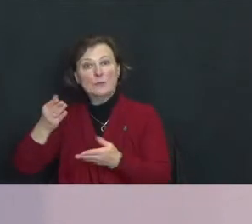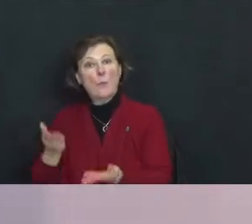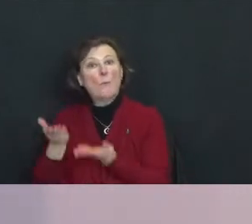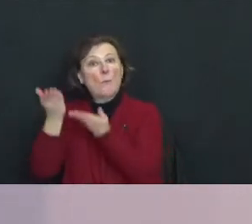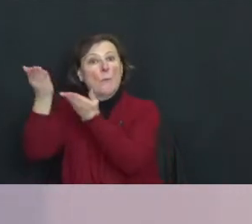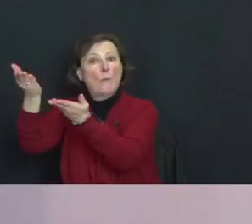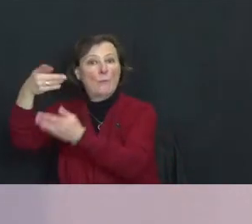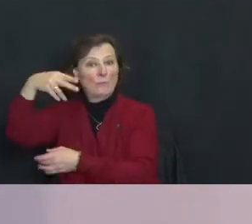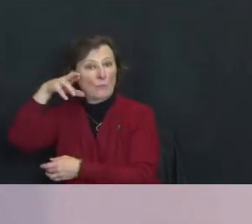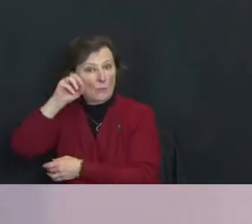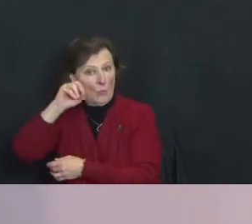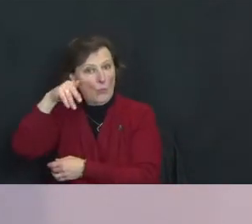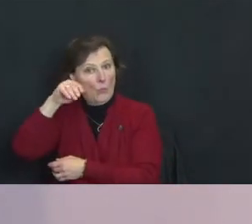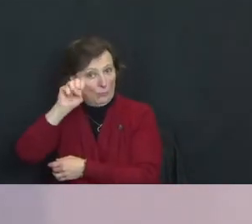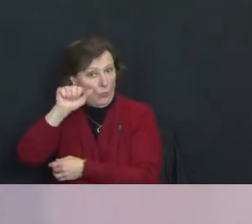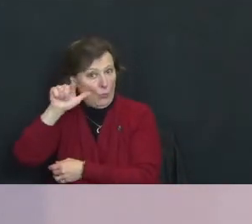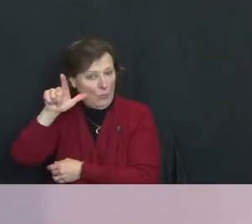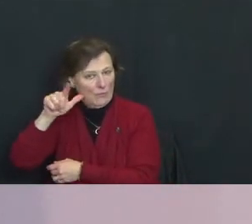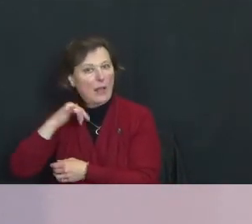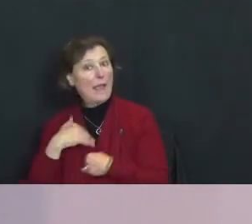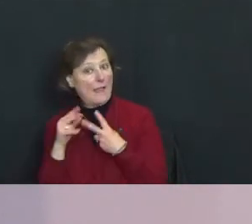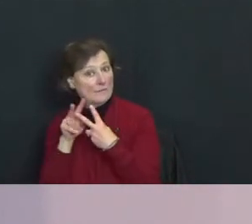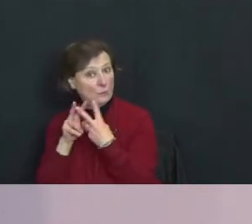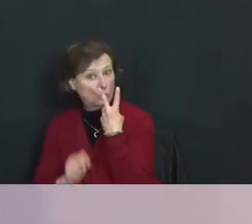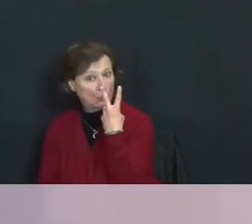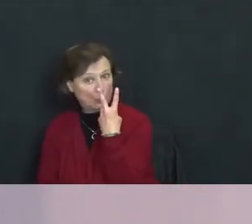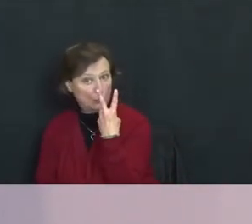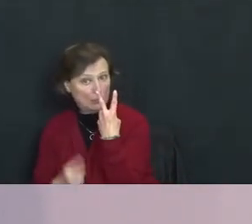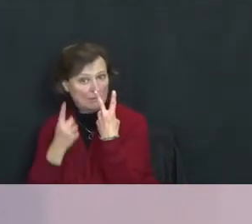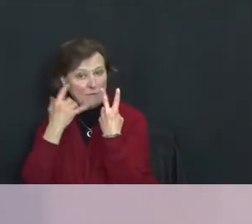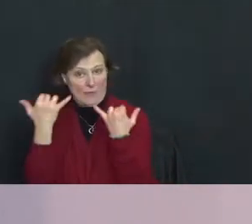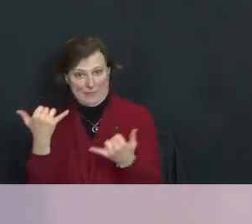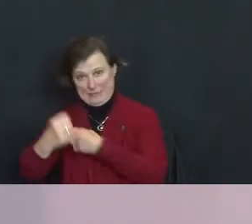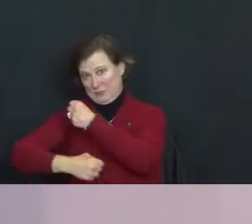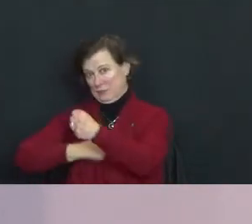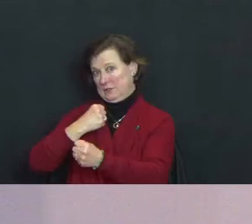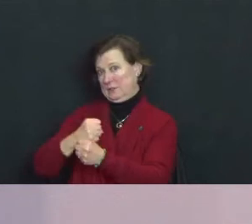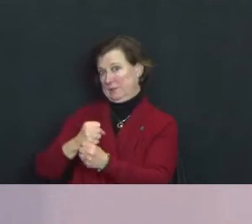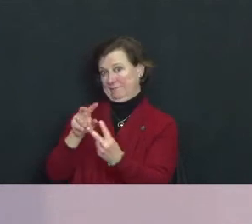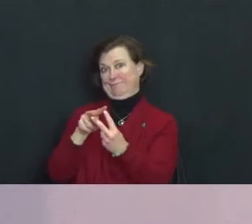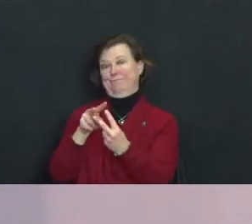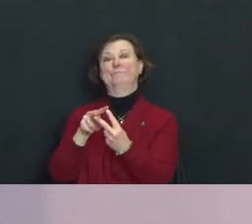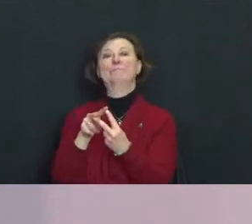I have two proposals for this new year.